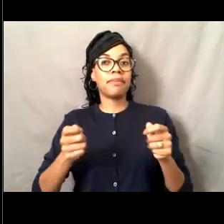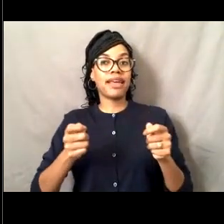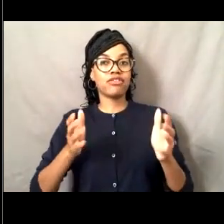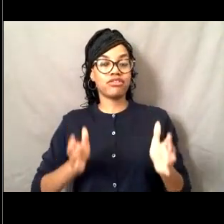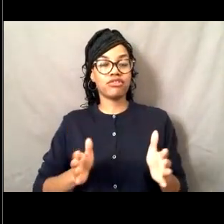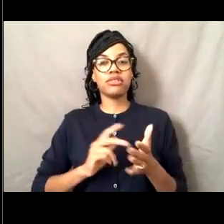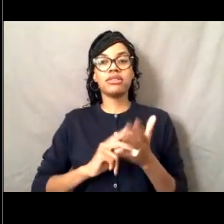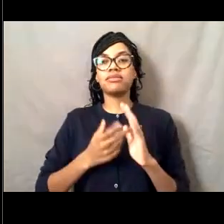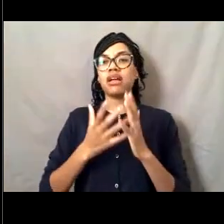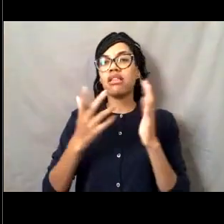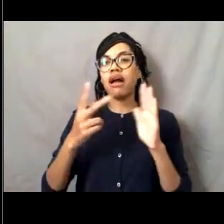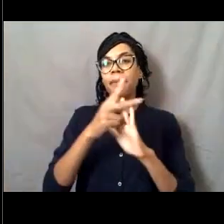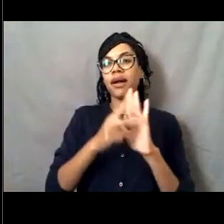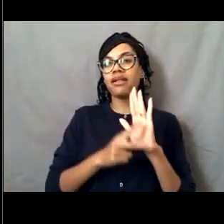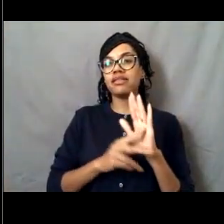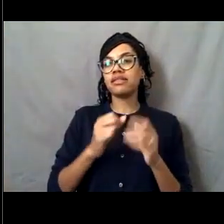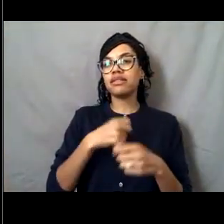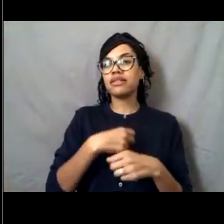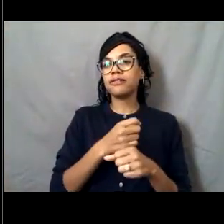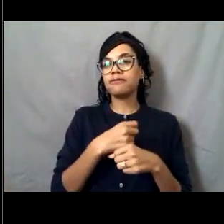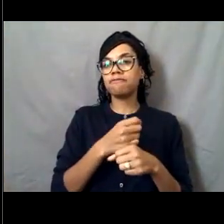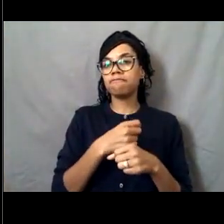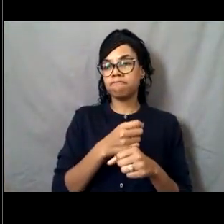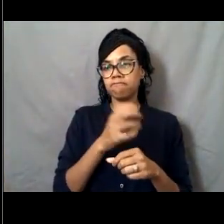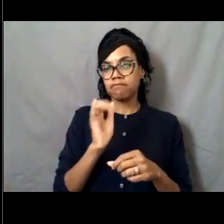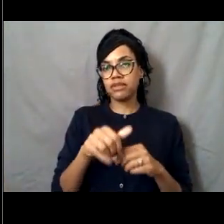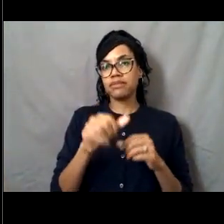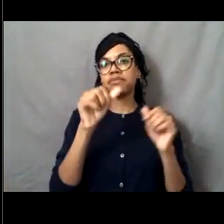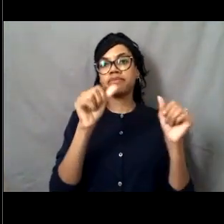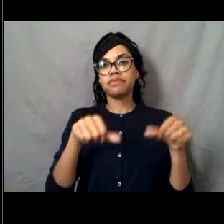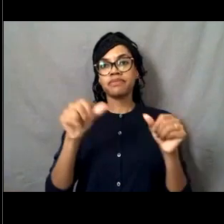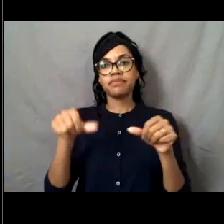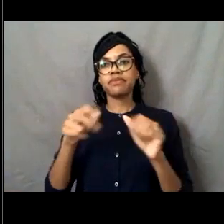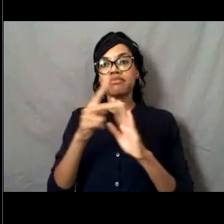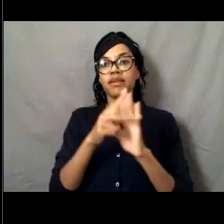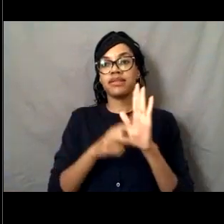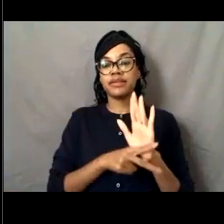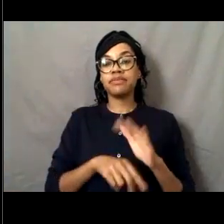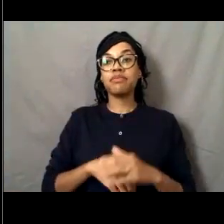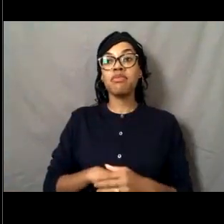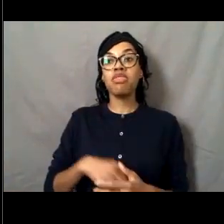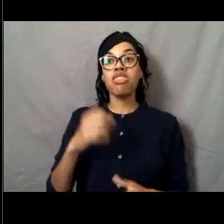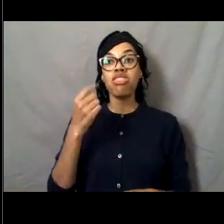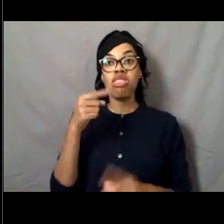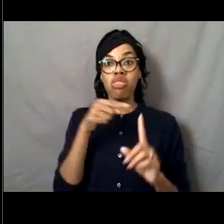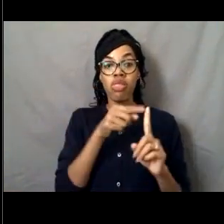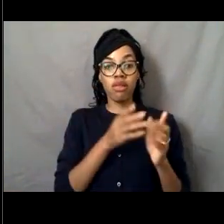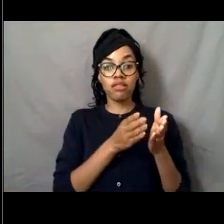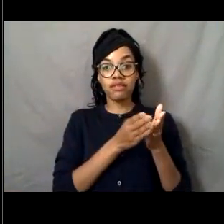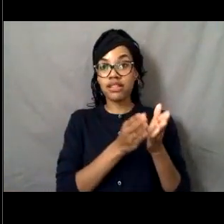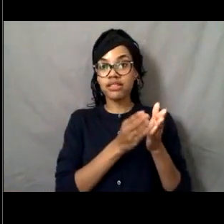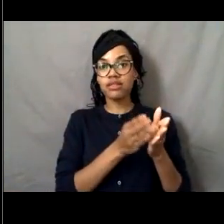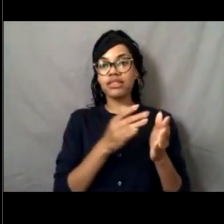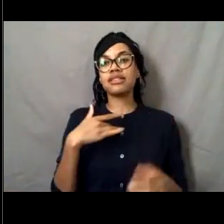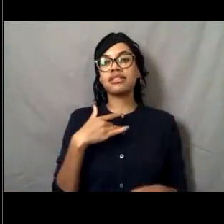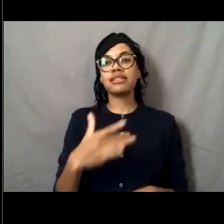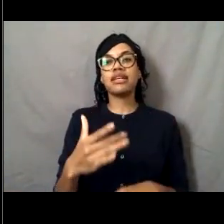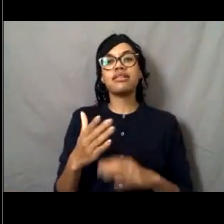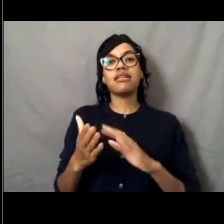So all of those vessels are operated by, you know the labs or the science center.